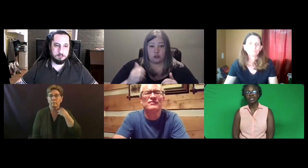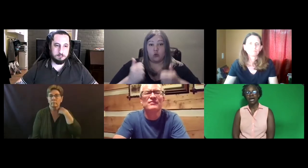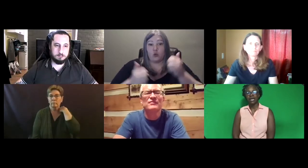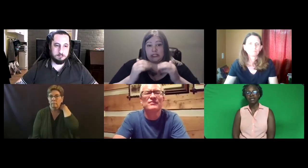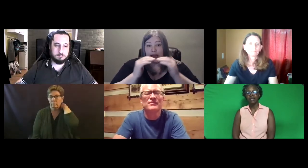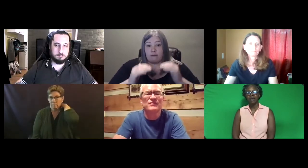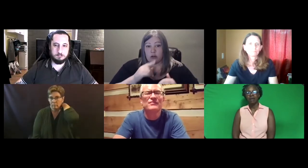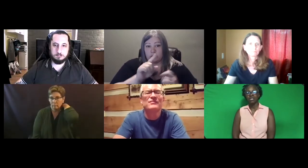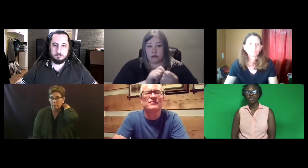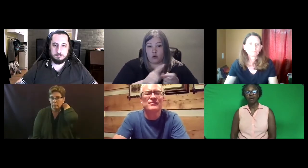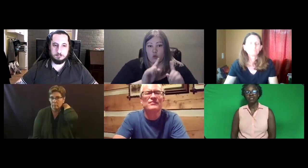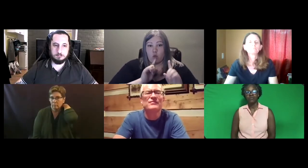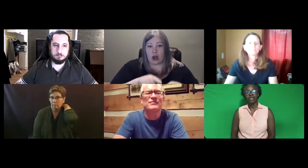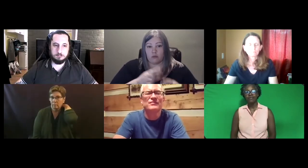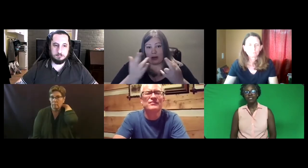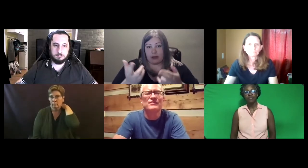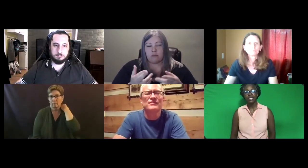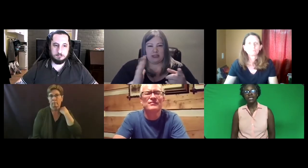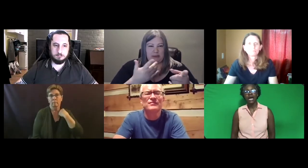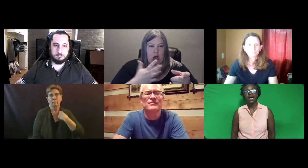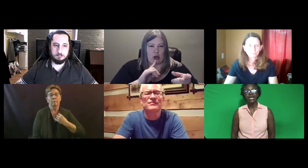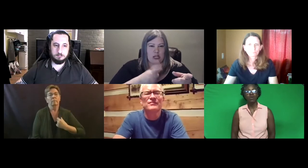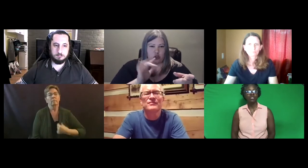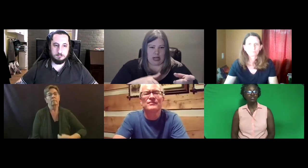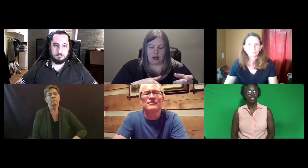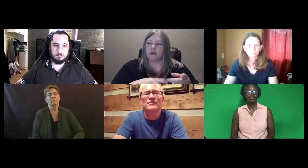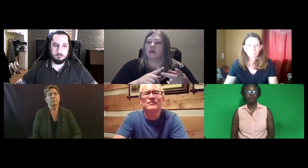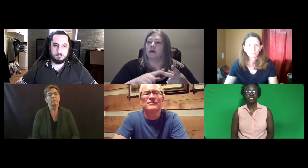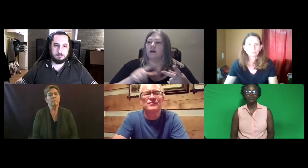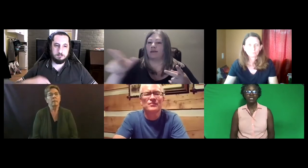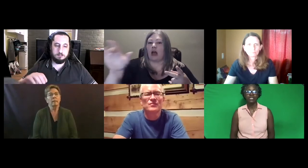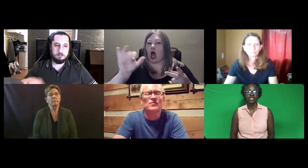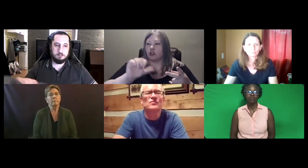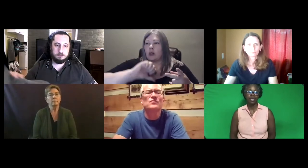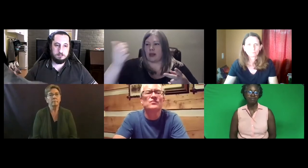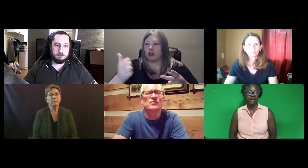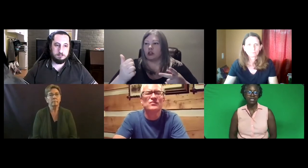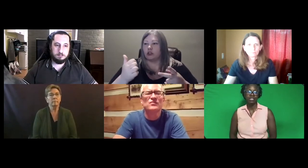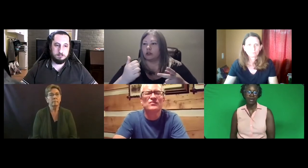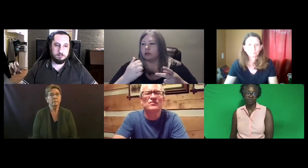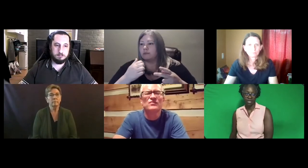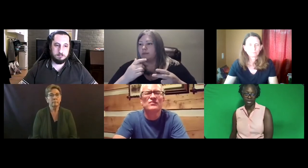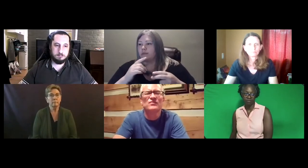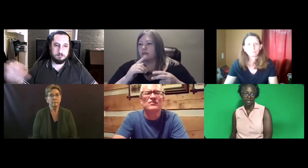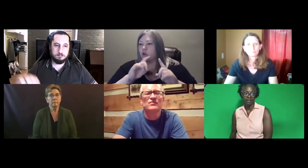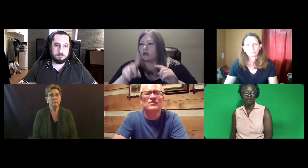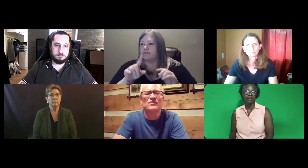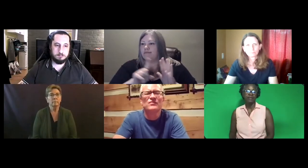Are you talking about the different levels of BEI, which levels specifically did you recommend? And you answered that already.